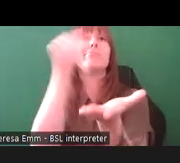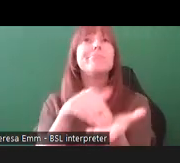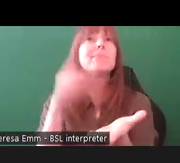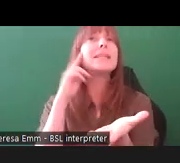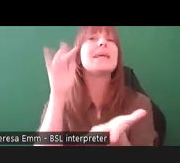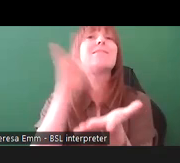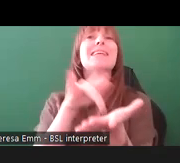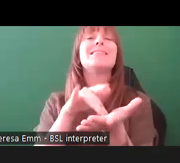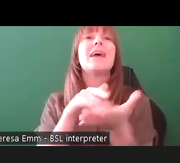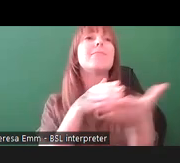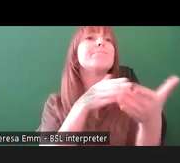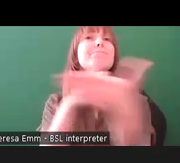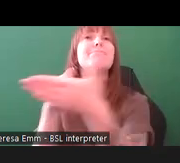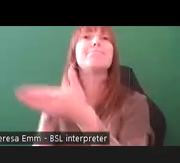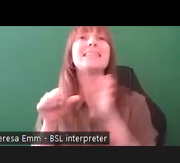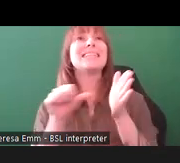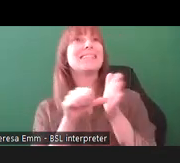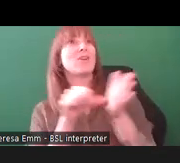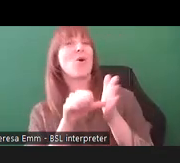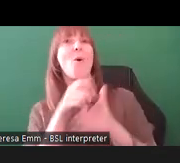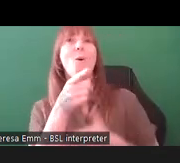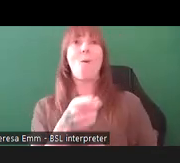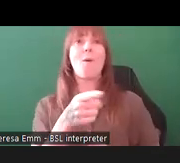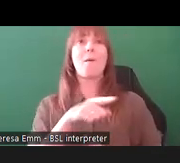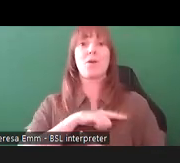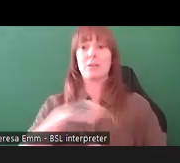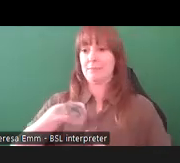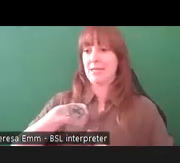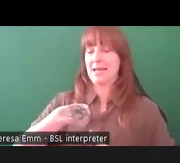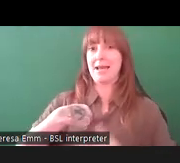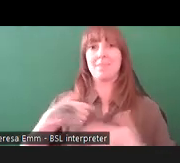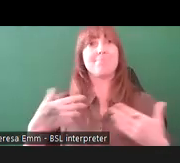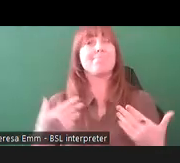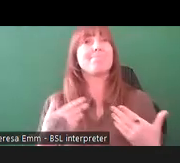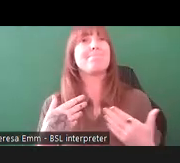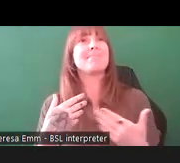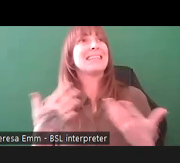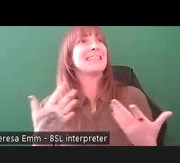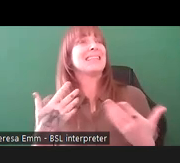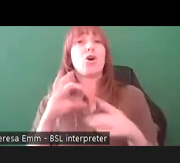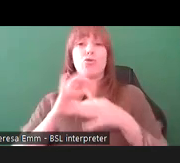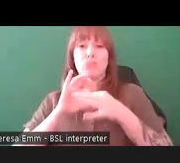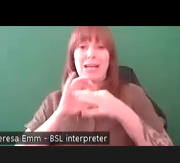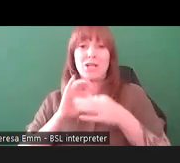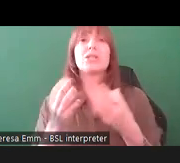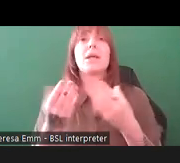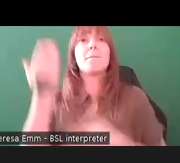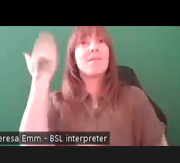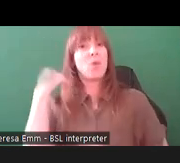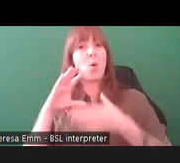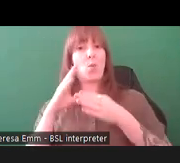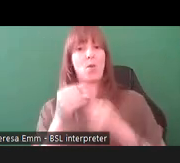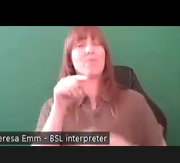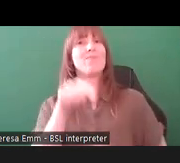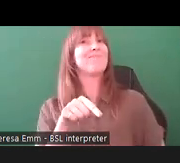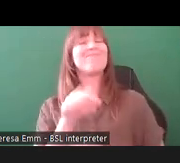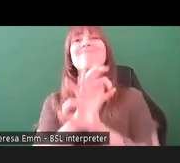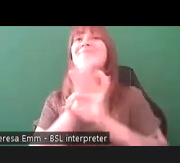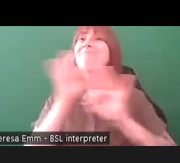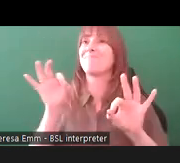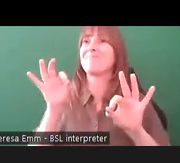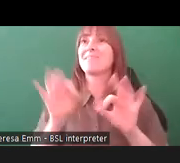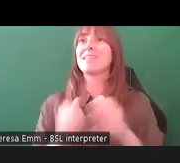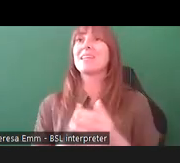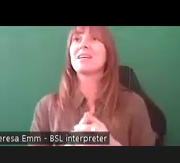because I had no prior relationship with people; and Zoom calls just haven't felt as effective